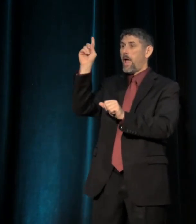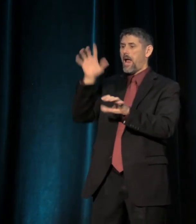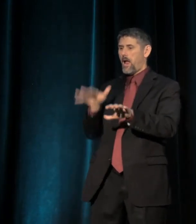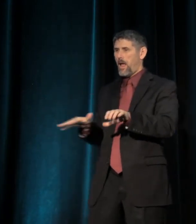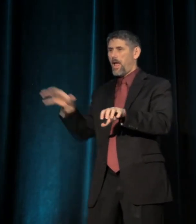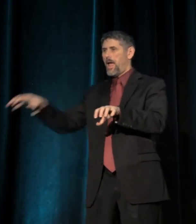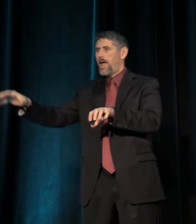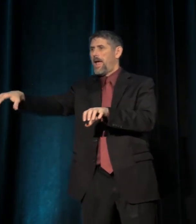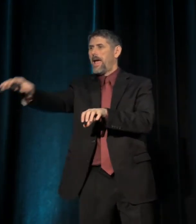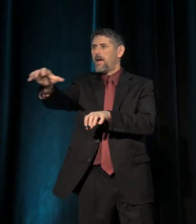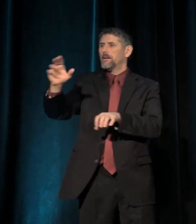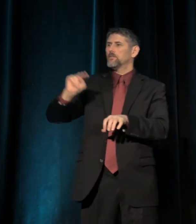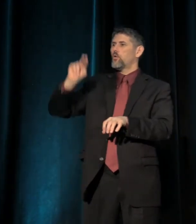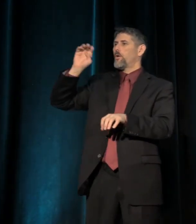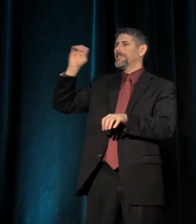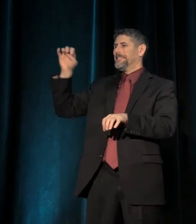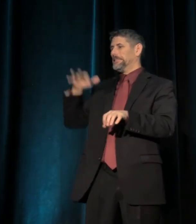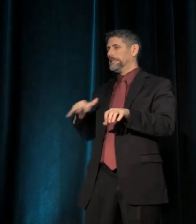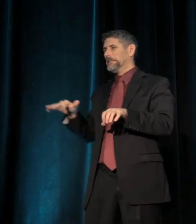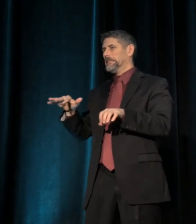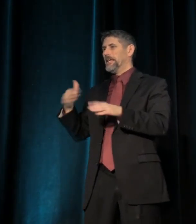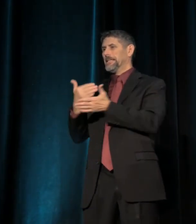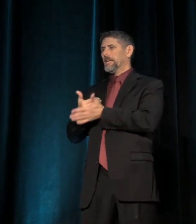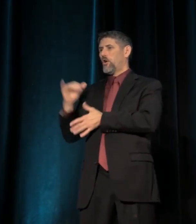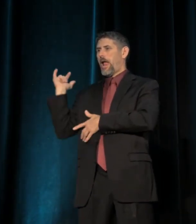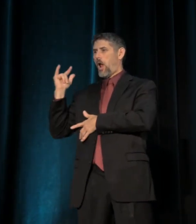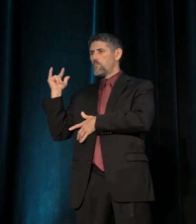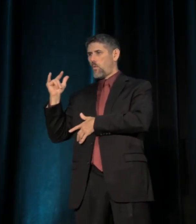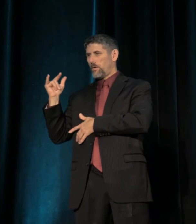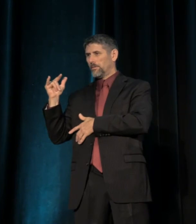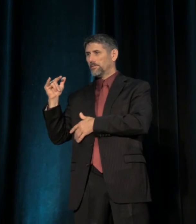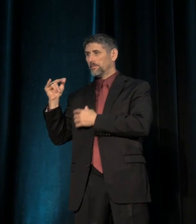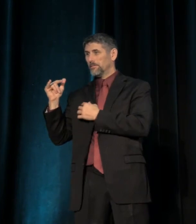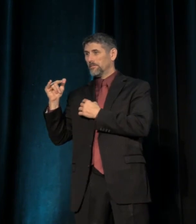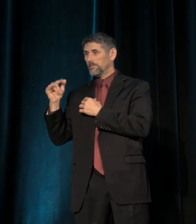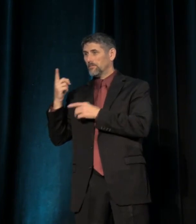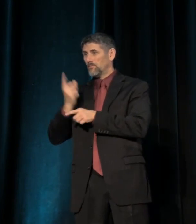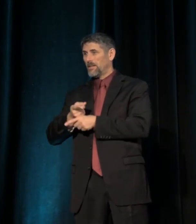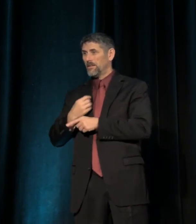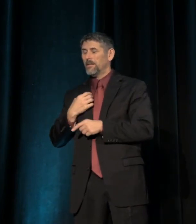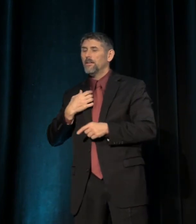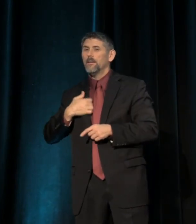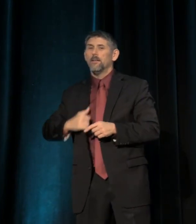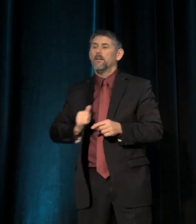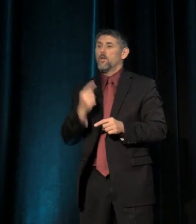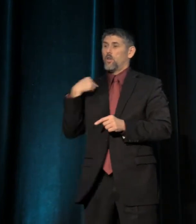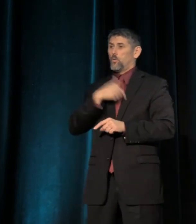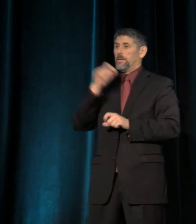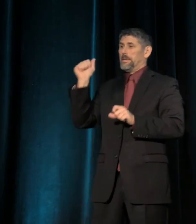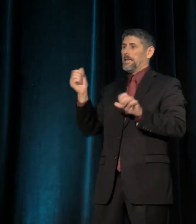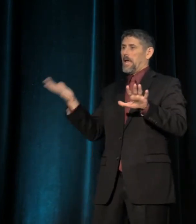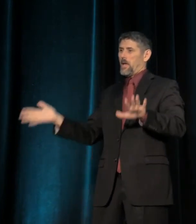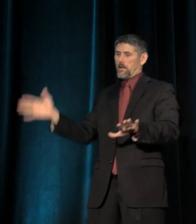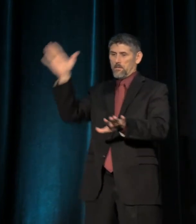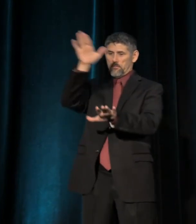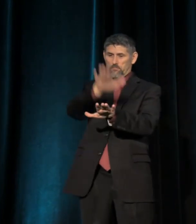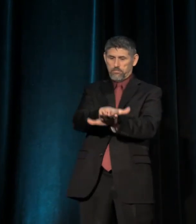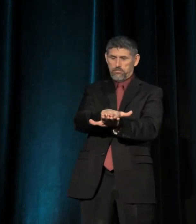such as the northeastern tracts that border the airport, right? And we can match that with the poverty maps.